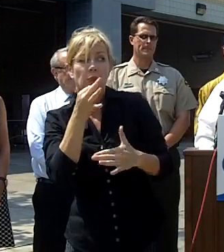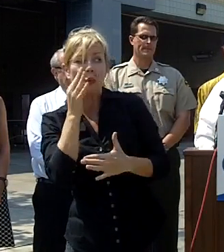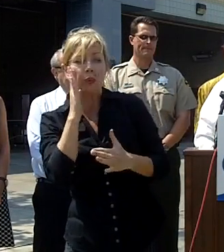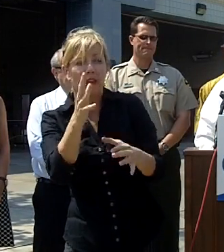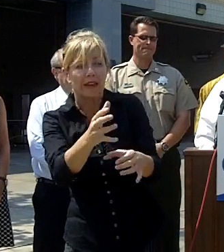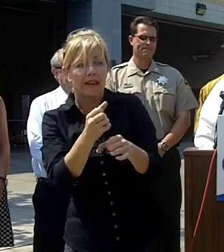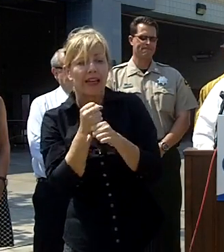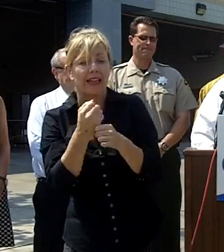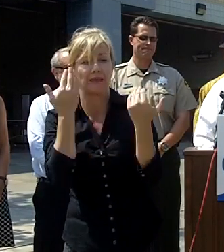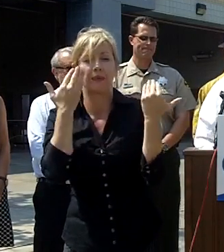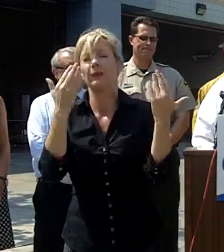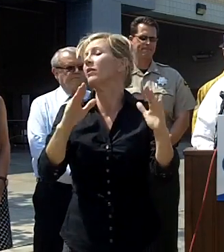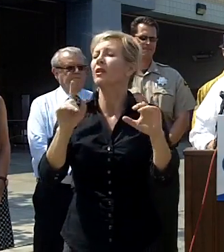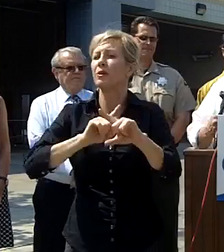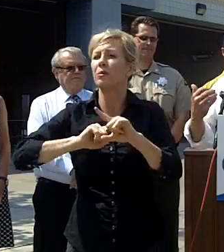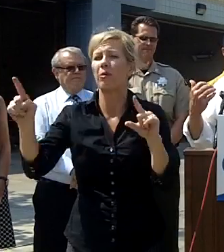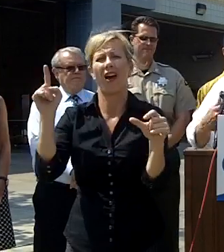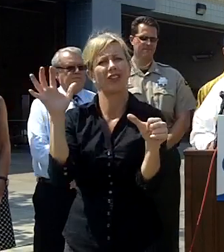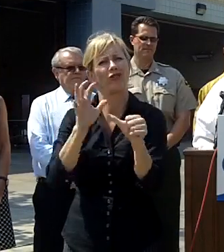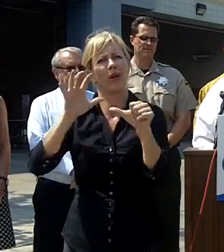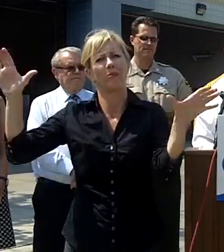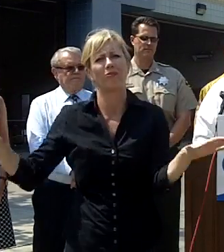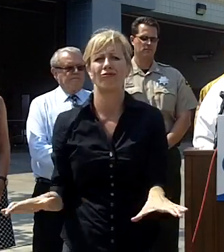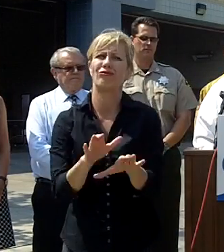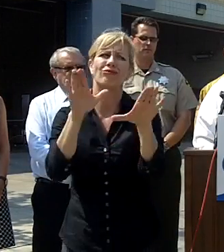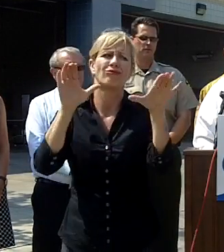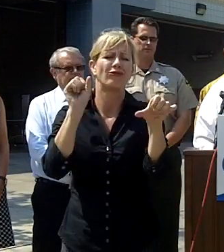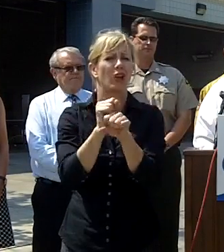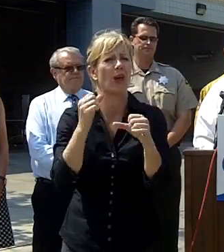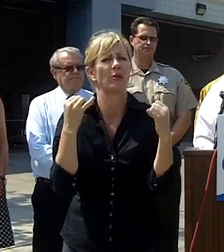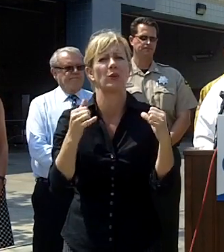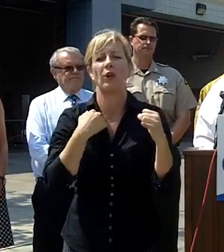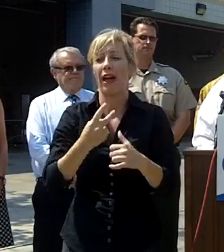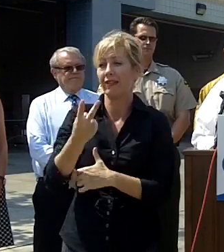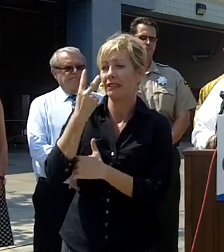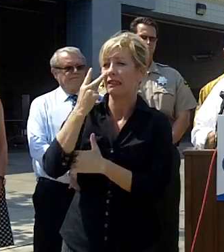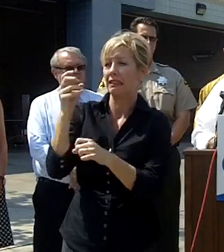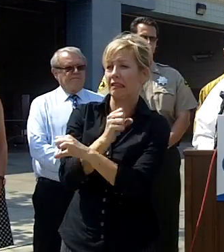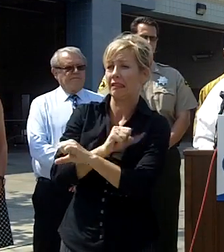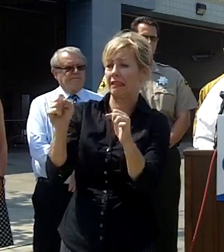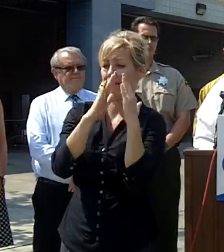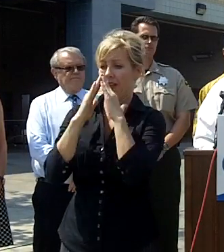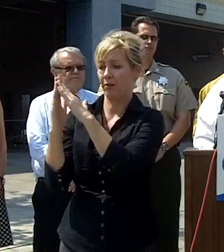a tremendous job today and I've watched some safe neighborhoods but the same time the fire has been